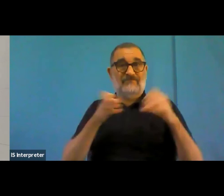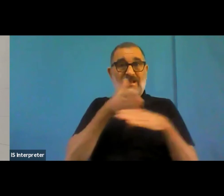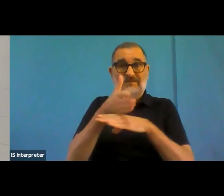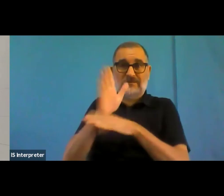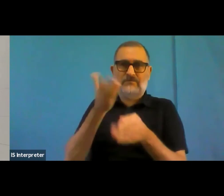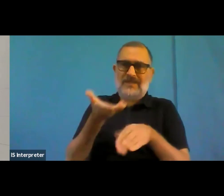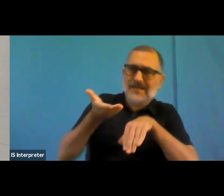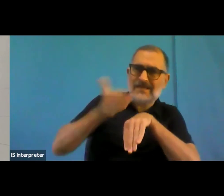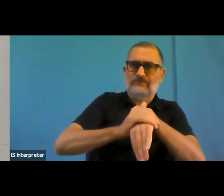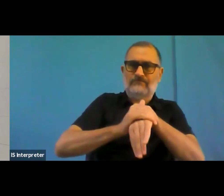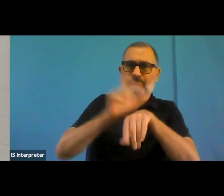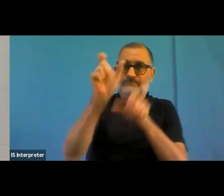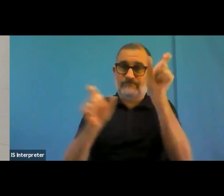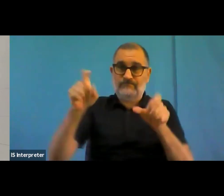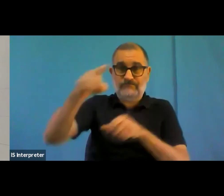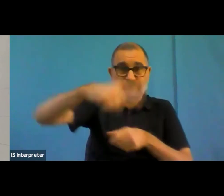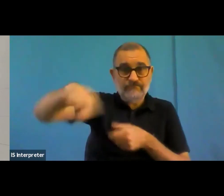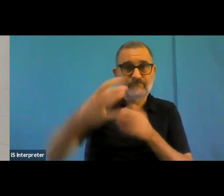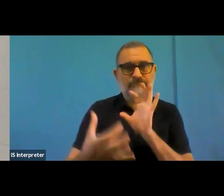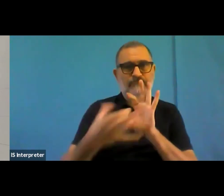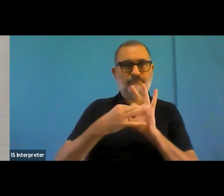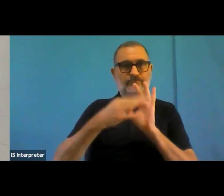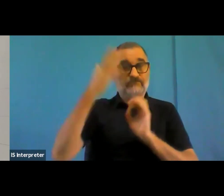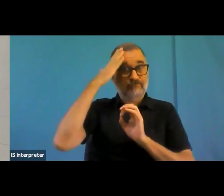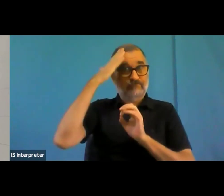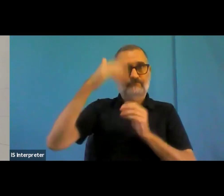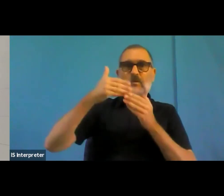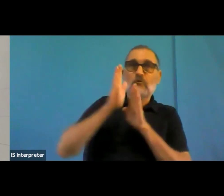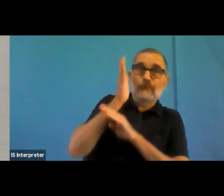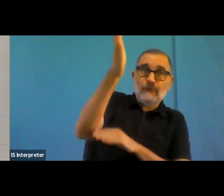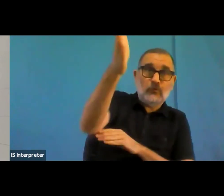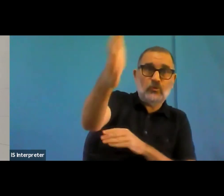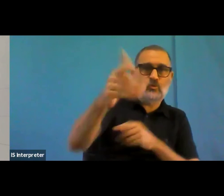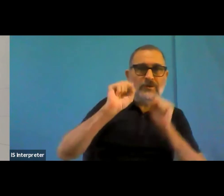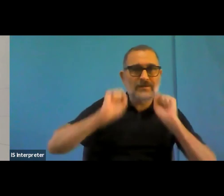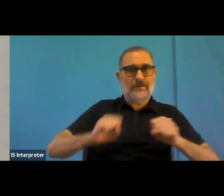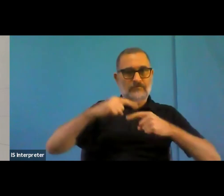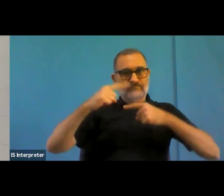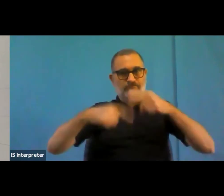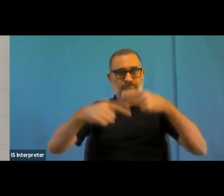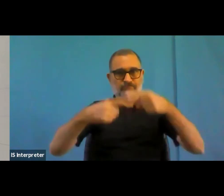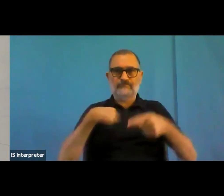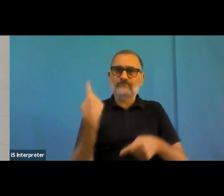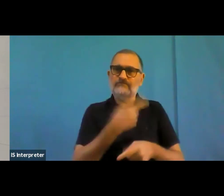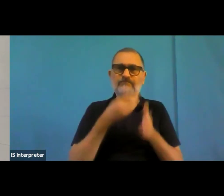In some countries, the Netherlands was taken as an example with the accessibility statement is not always present.